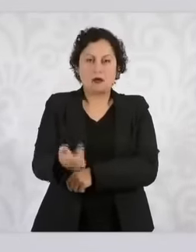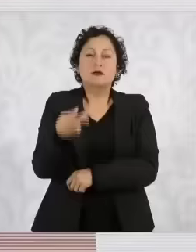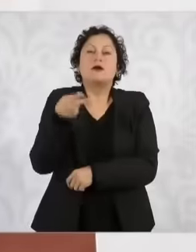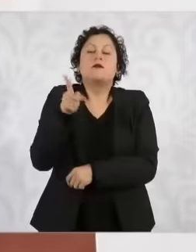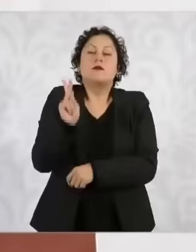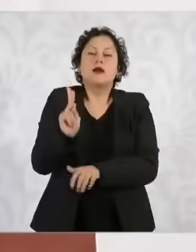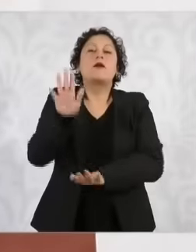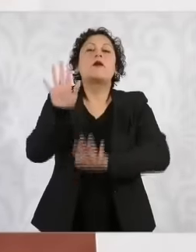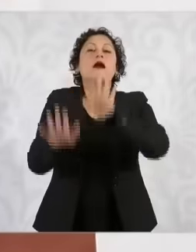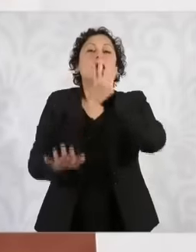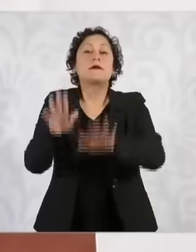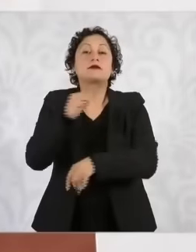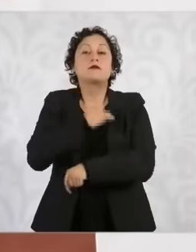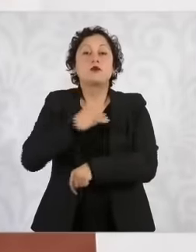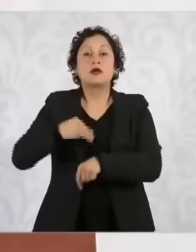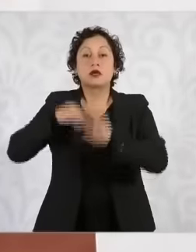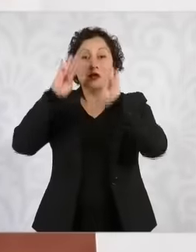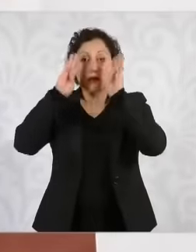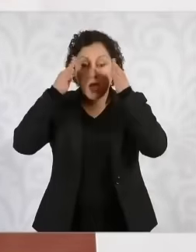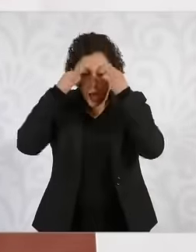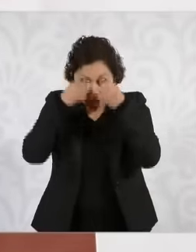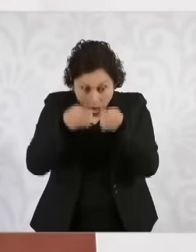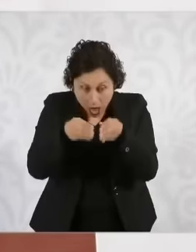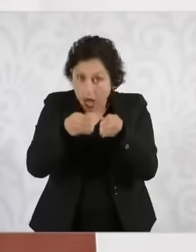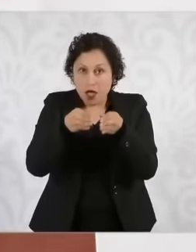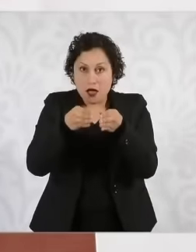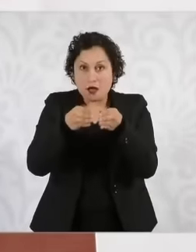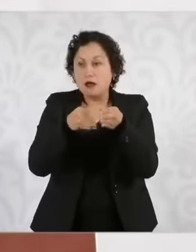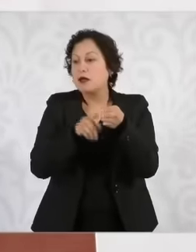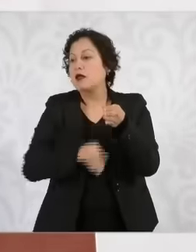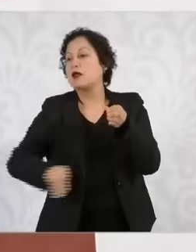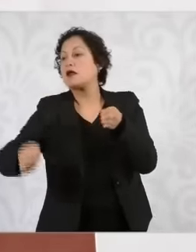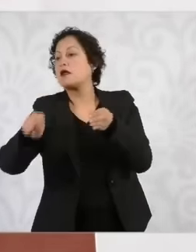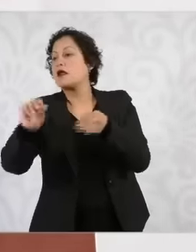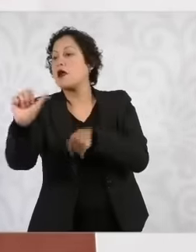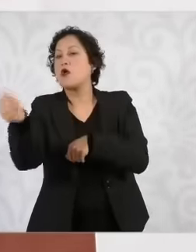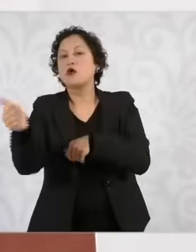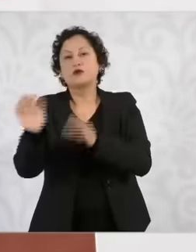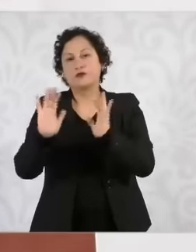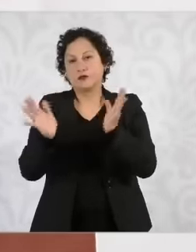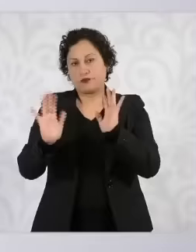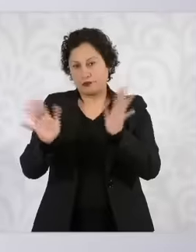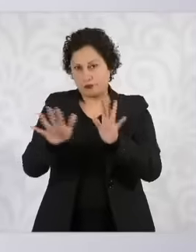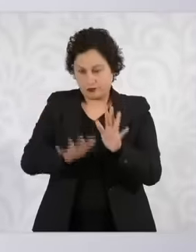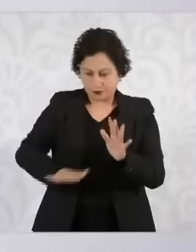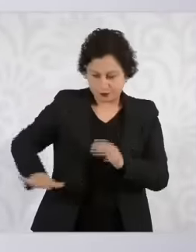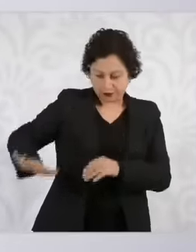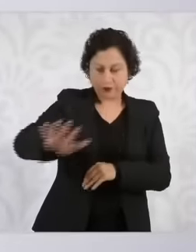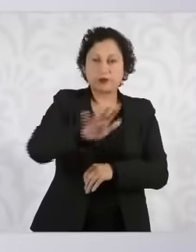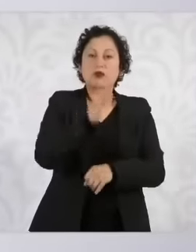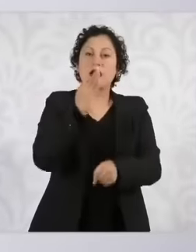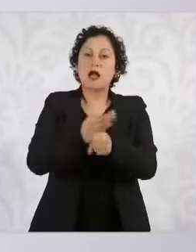crime can spread to others. So at this moment since we arrived in Celaya,